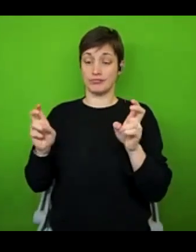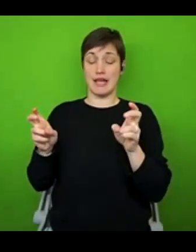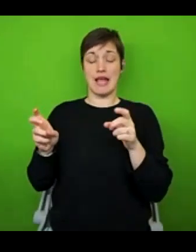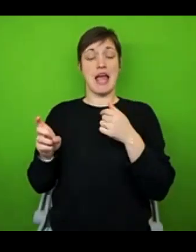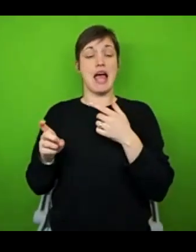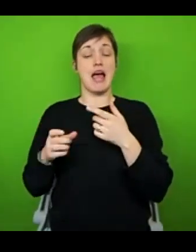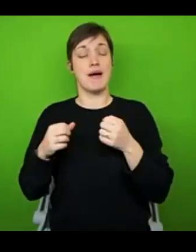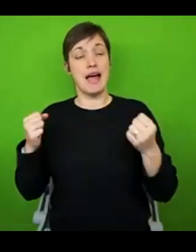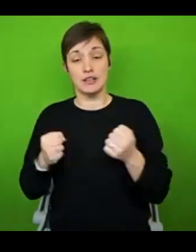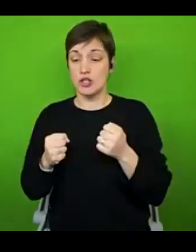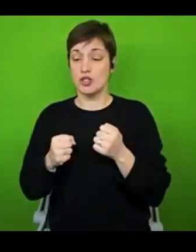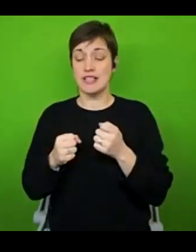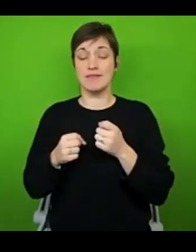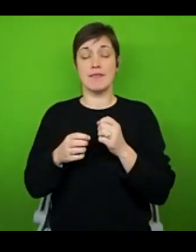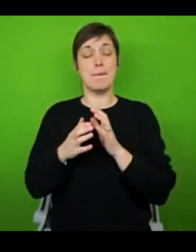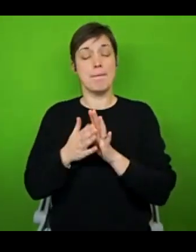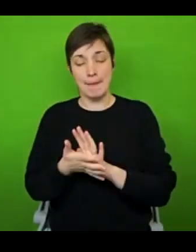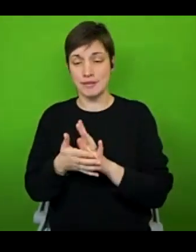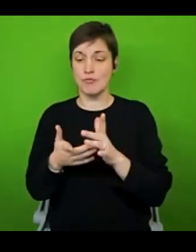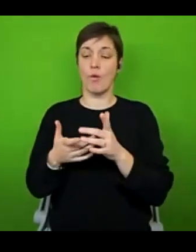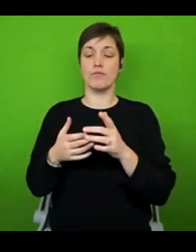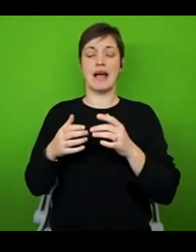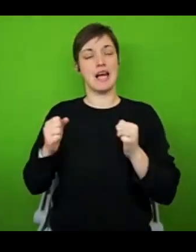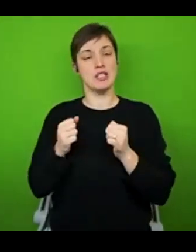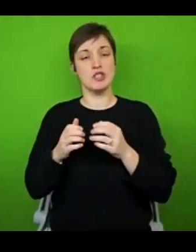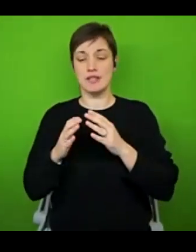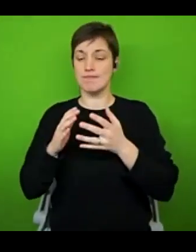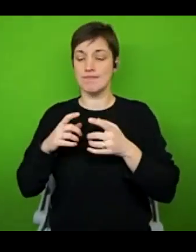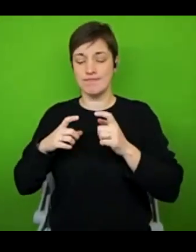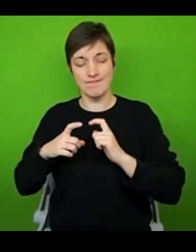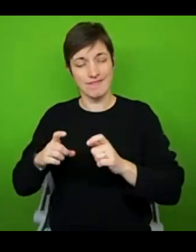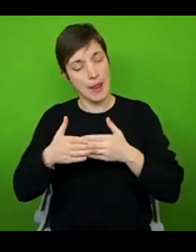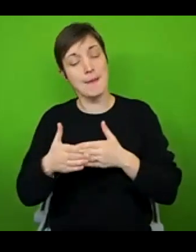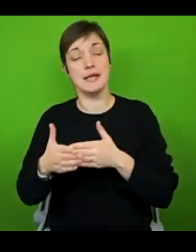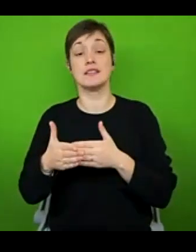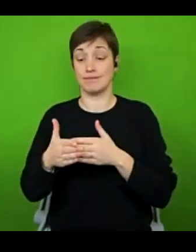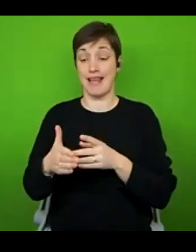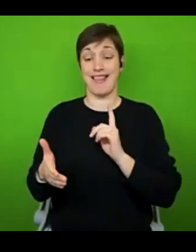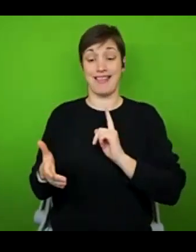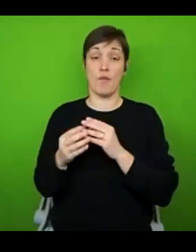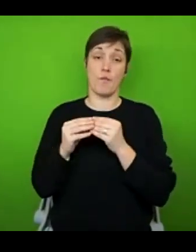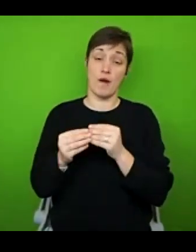limiting conditions going forward, that's where they come from. And like I said, it's really worth having a look at that research.